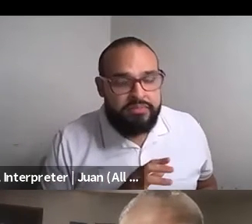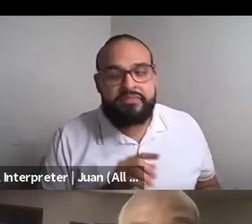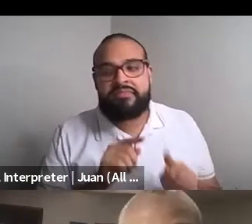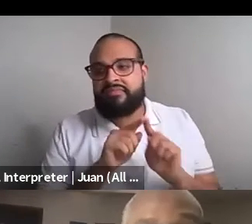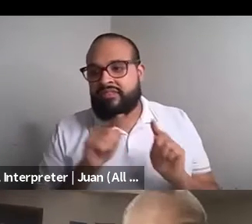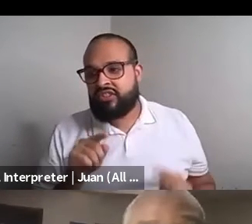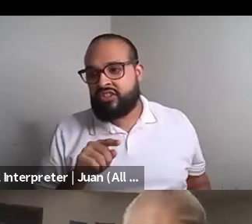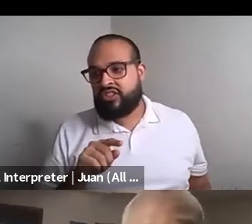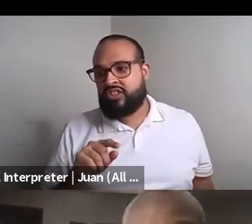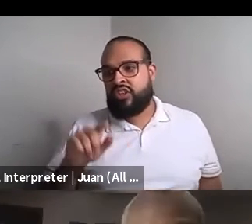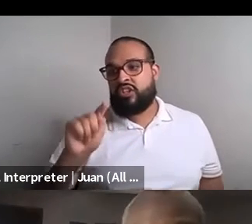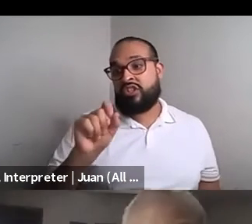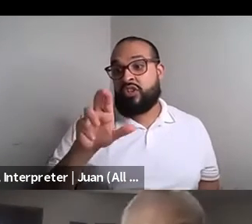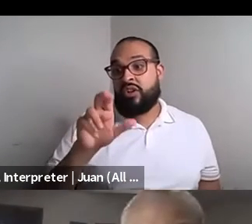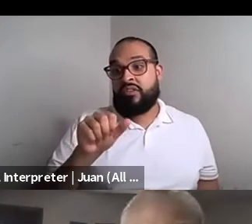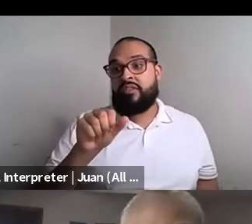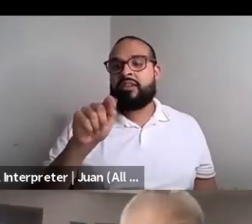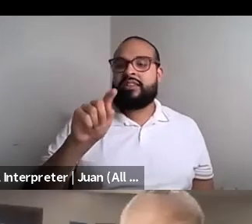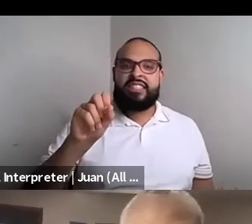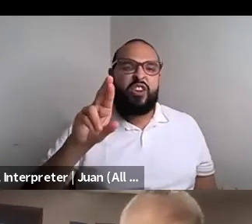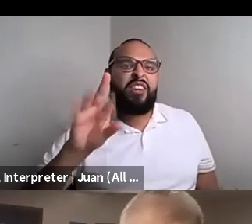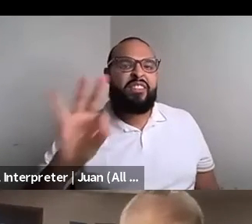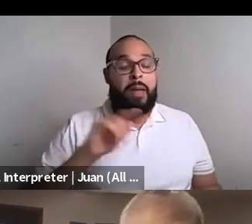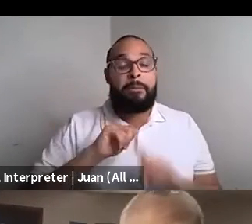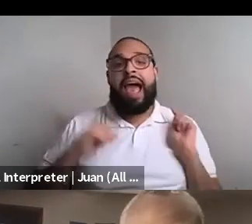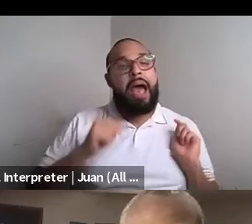Kokumo: I don't use that word but seven calls her because I don't identify as trans. I'm not sitting in a second.